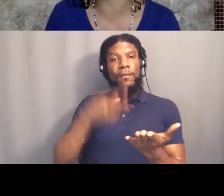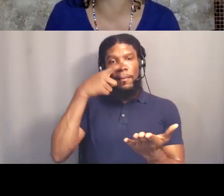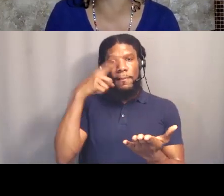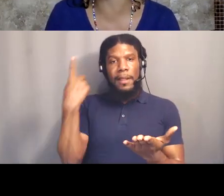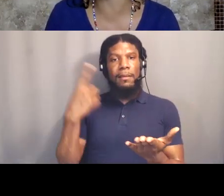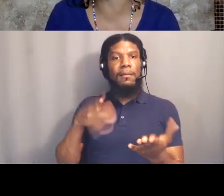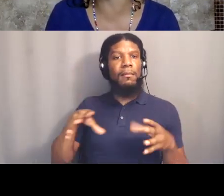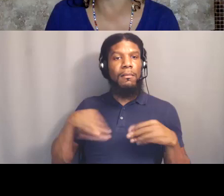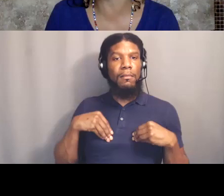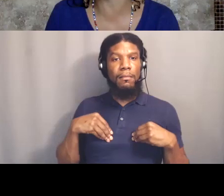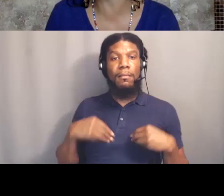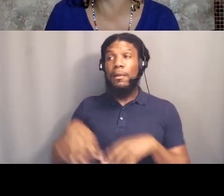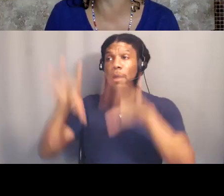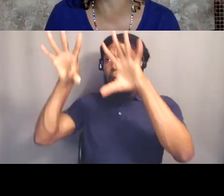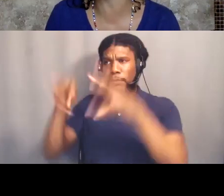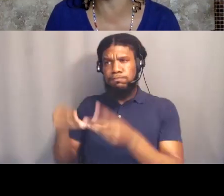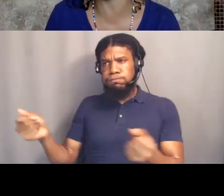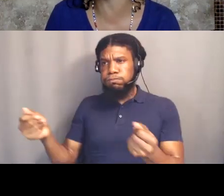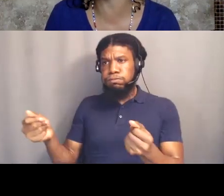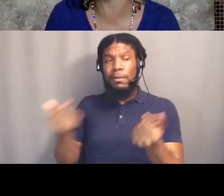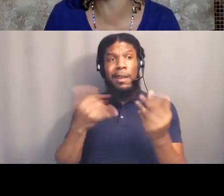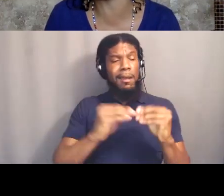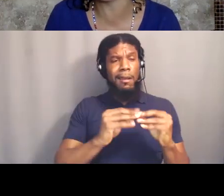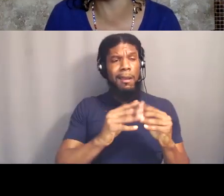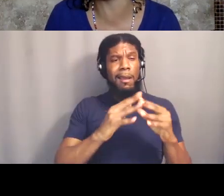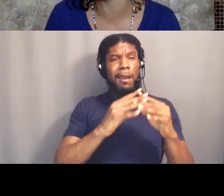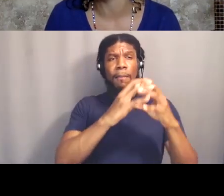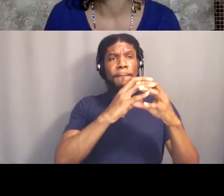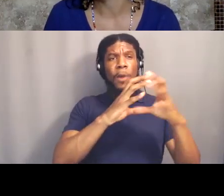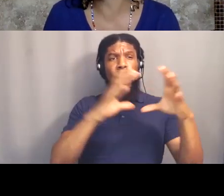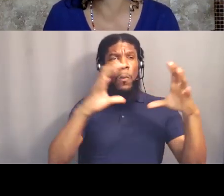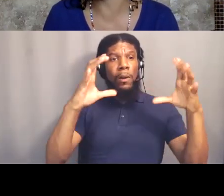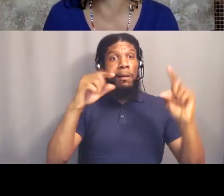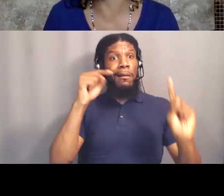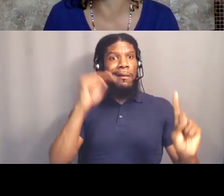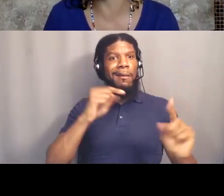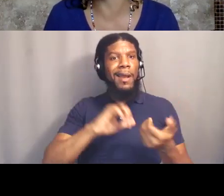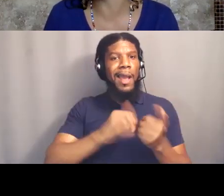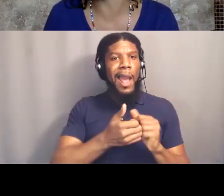How do we build Black, buy Black, bank Black? This is a call not just to the Black folks but to the non-Black folks, right?